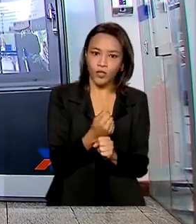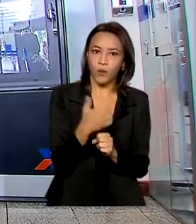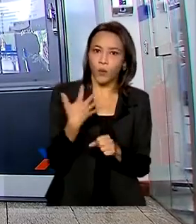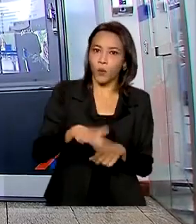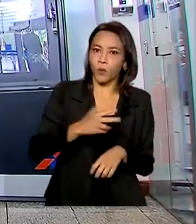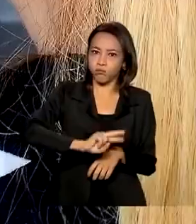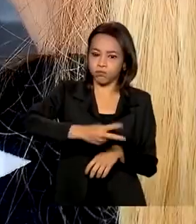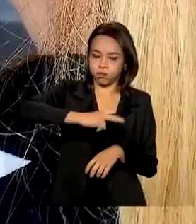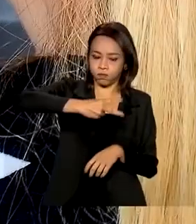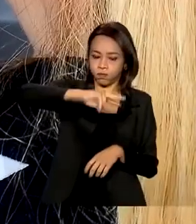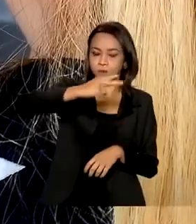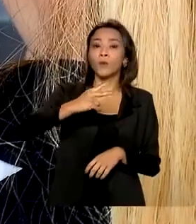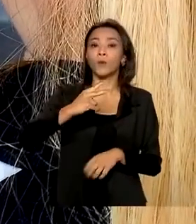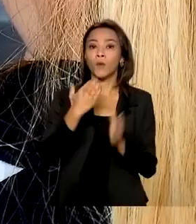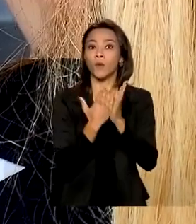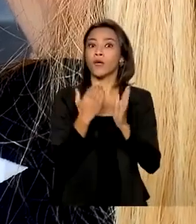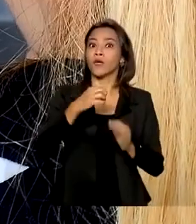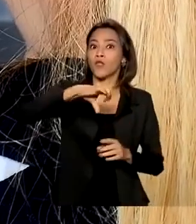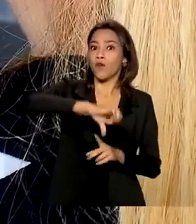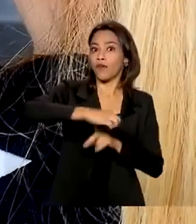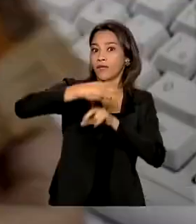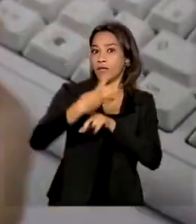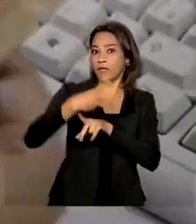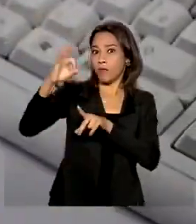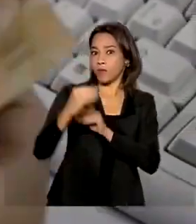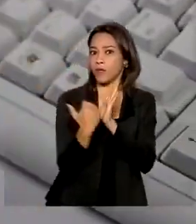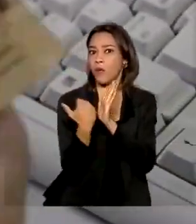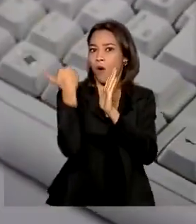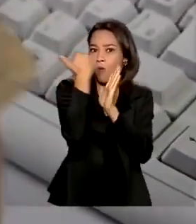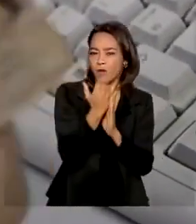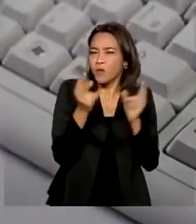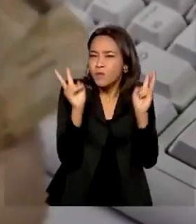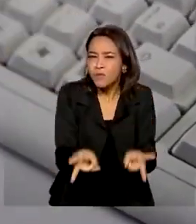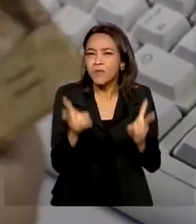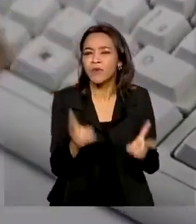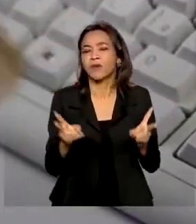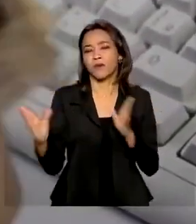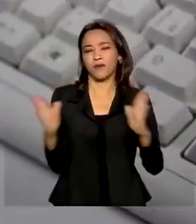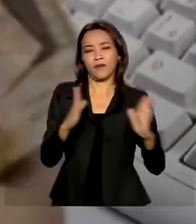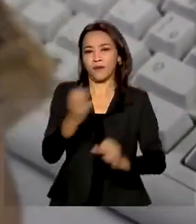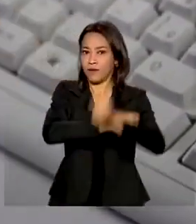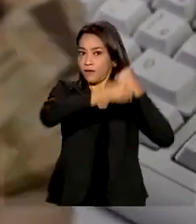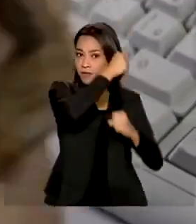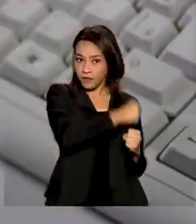growth of more than ninety-three percent compared to the same period last year and the